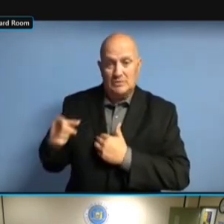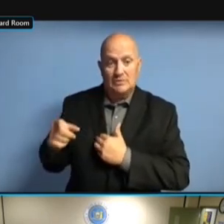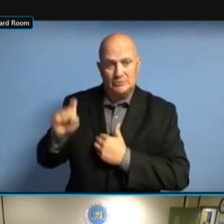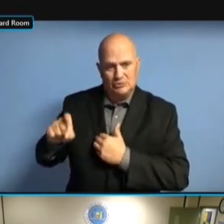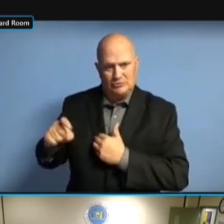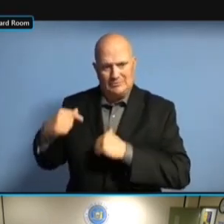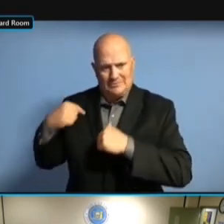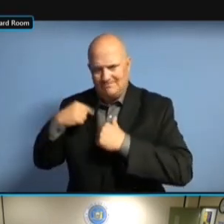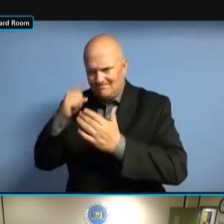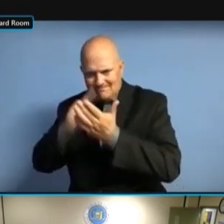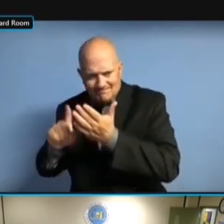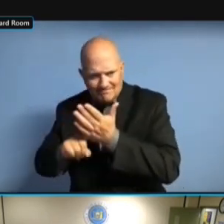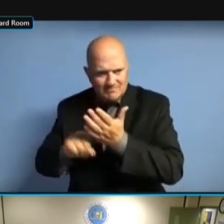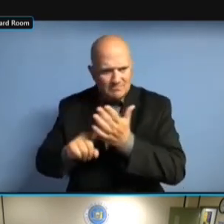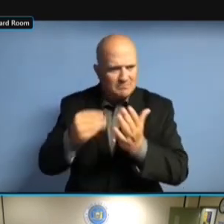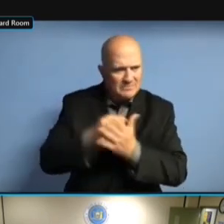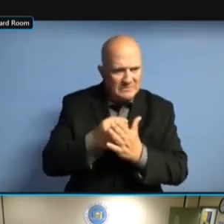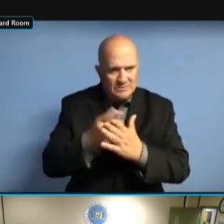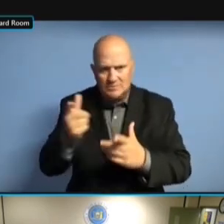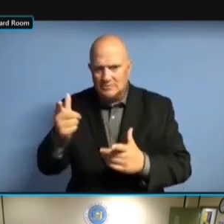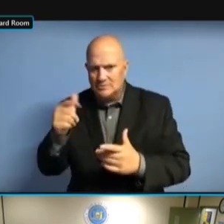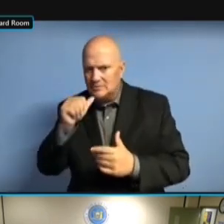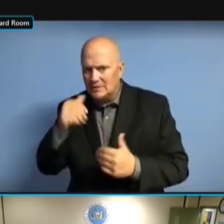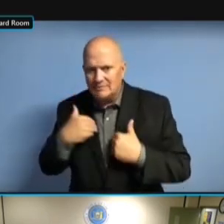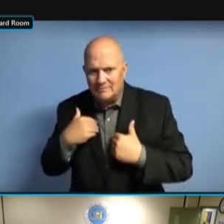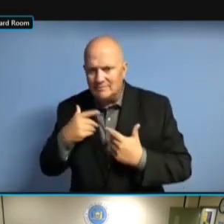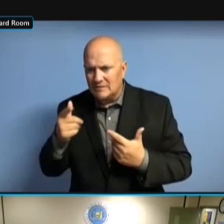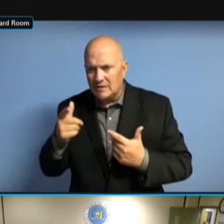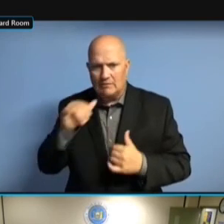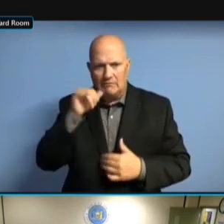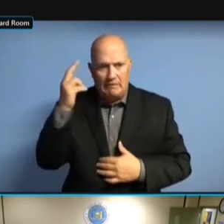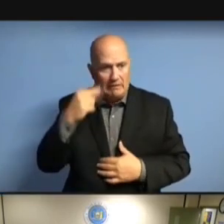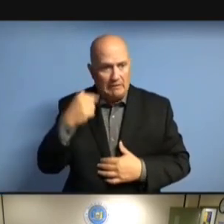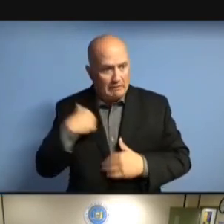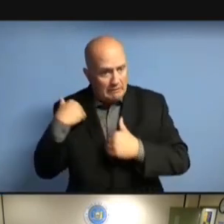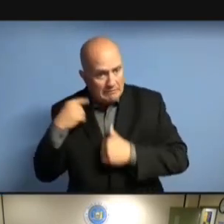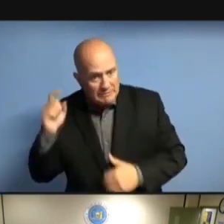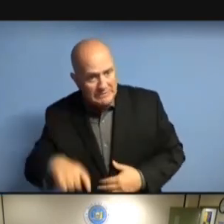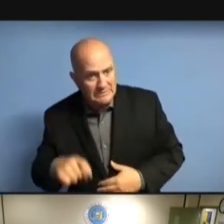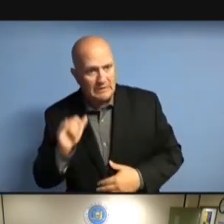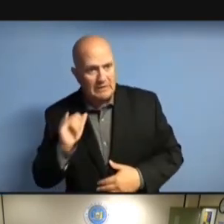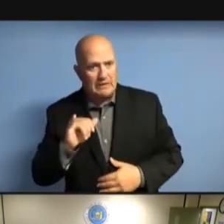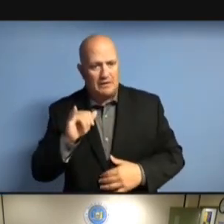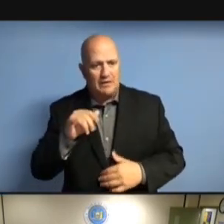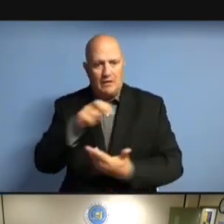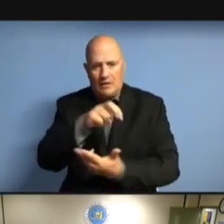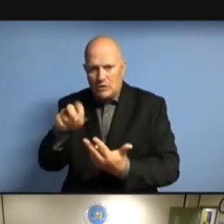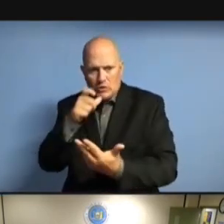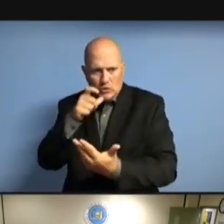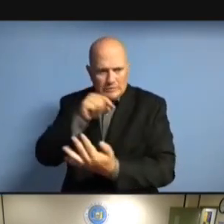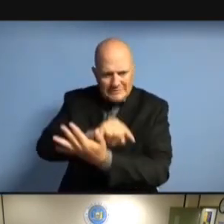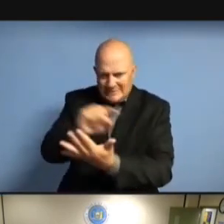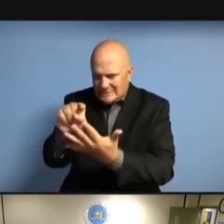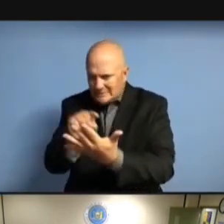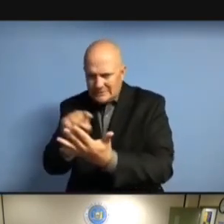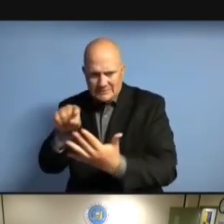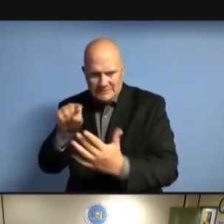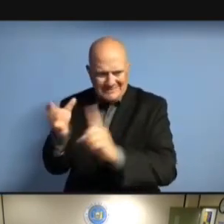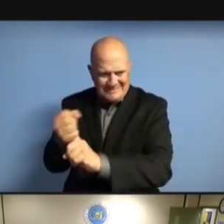APPROACHING THINGS RIGHT NOW. >> OKAY. OKAY. OKAY. ANY OKAY. ANY OTHER OKAY. ANY OTHER QUESTIONS